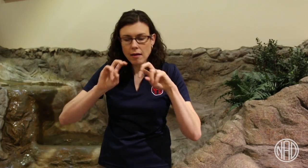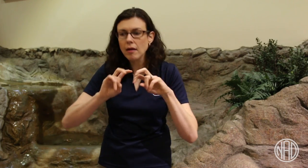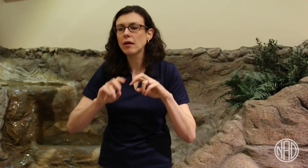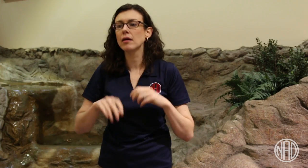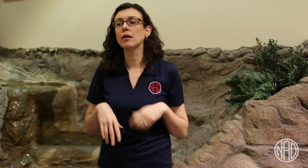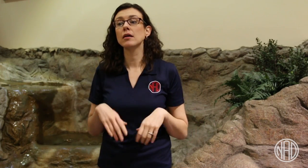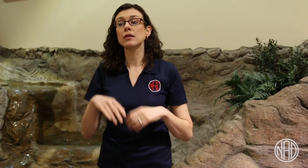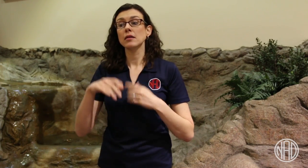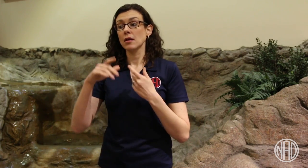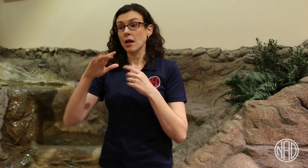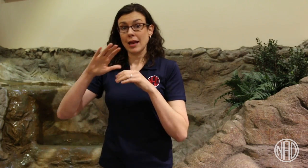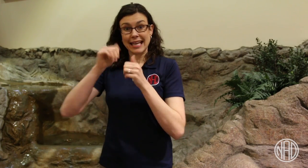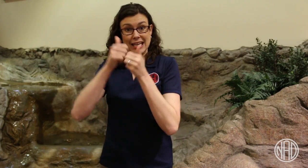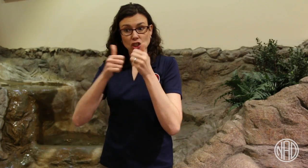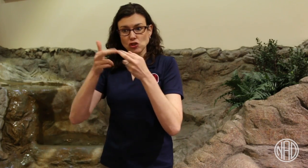So that's what we're working on.